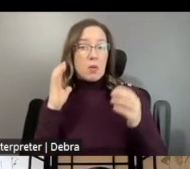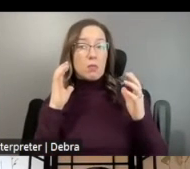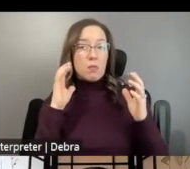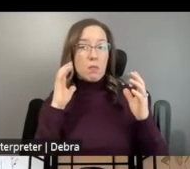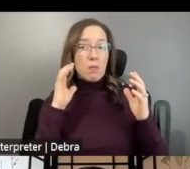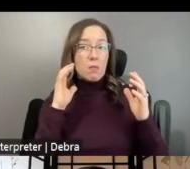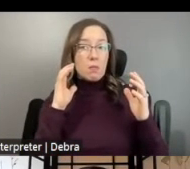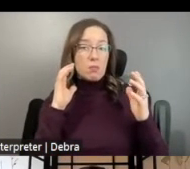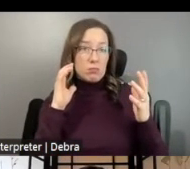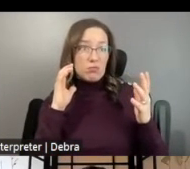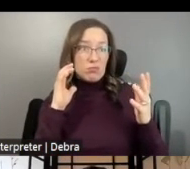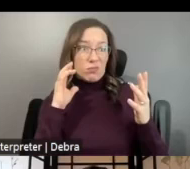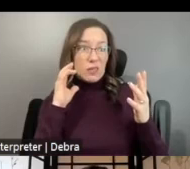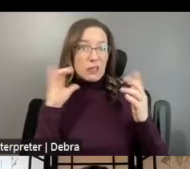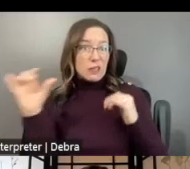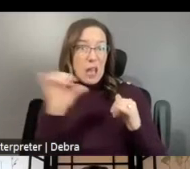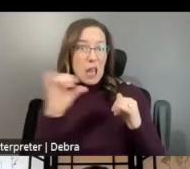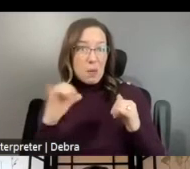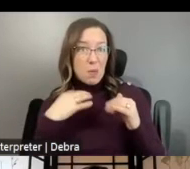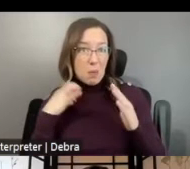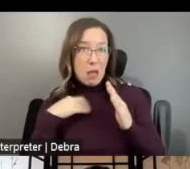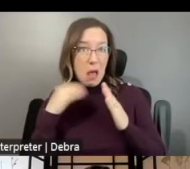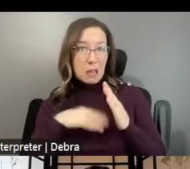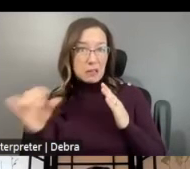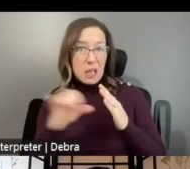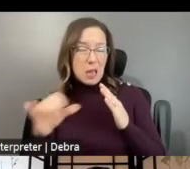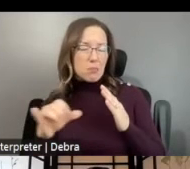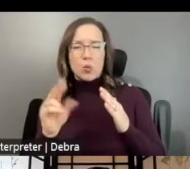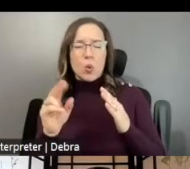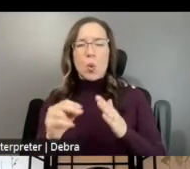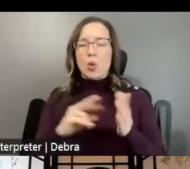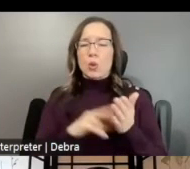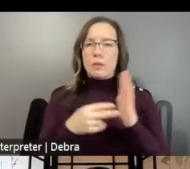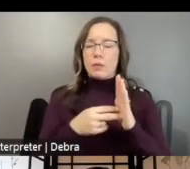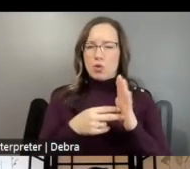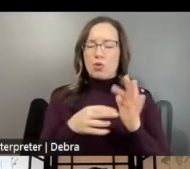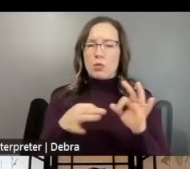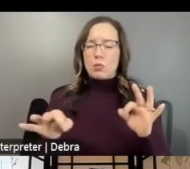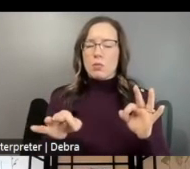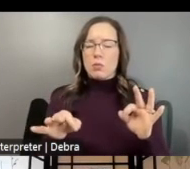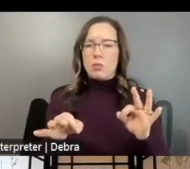ARE EXACTLY THE SAME. WE ENCOURAGE YOU TO KEEP THESE CRITERIA IN MIND WHILE YOU ARE PREPARING